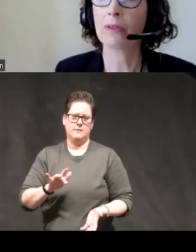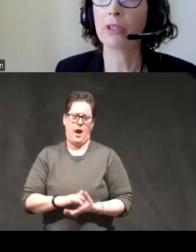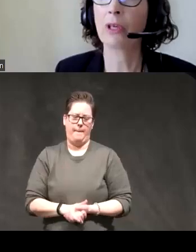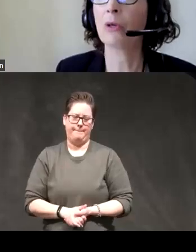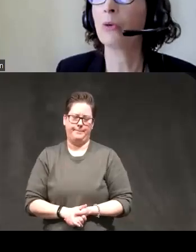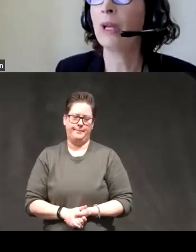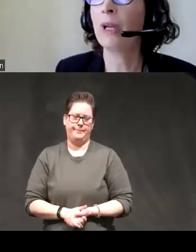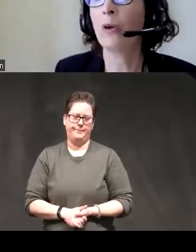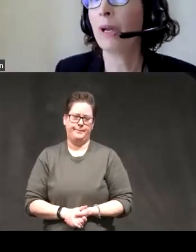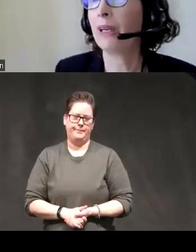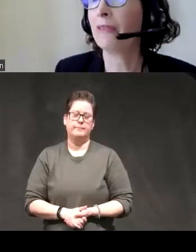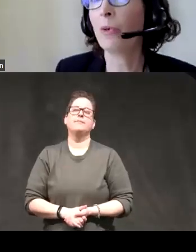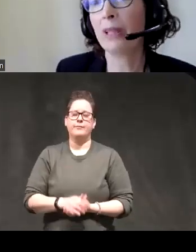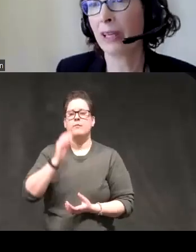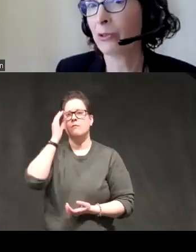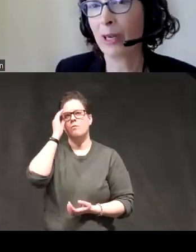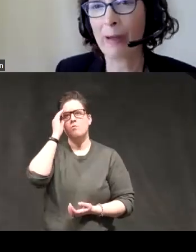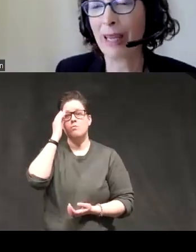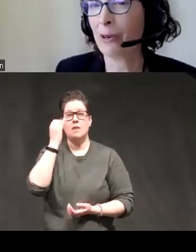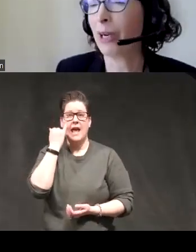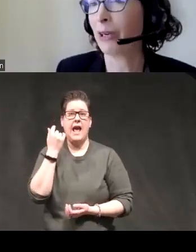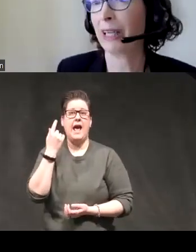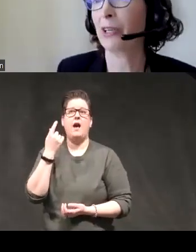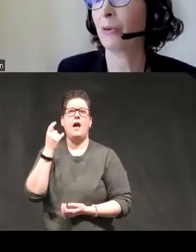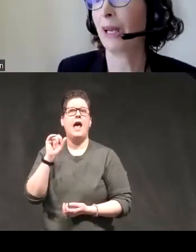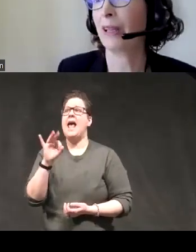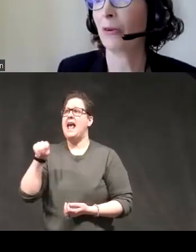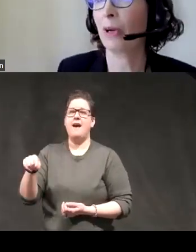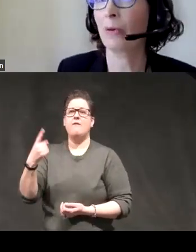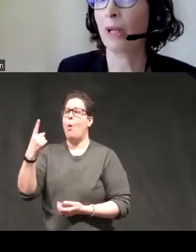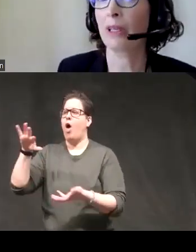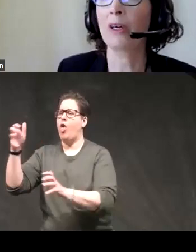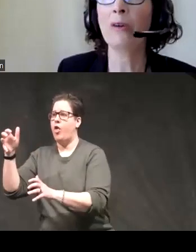so when even one thing goes wrong I begin to wonder if I can do anything well at all